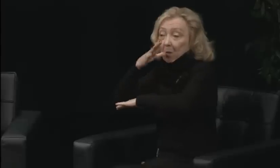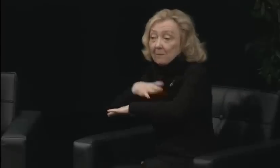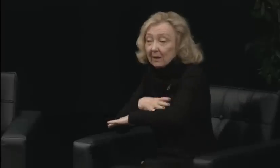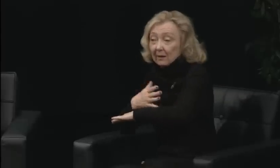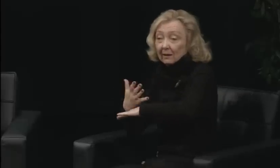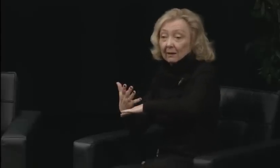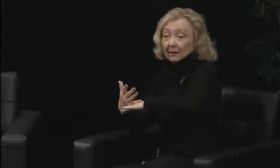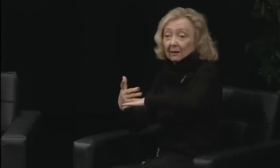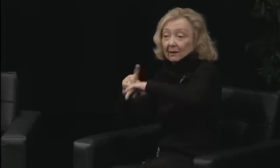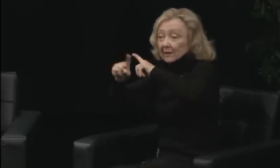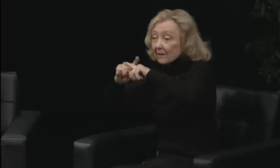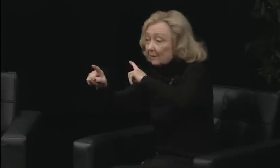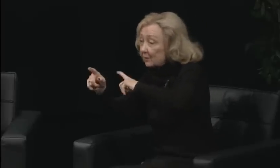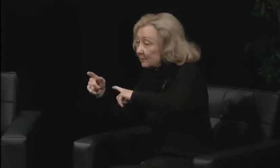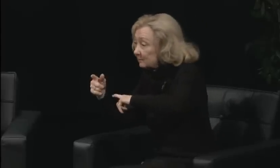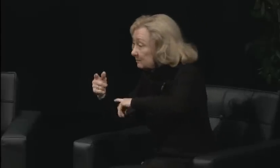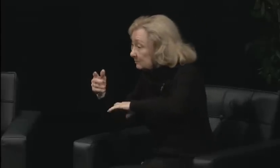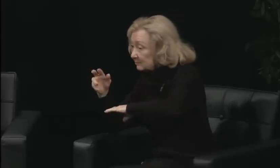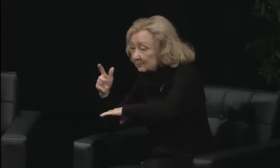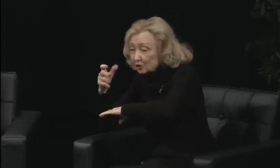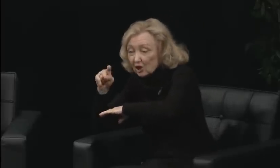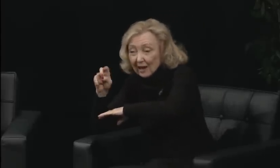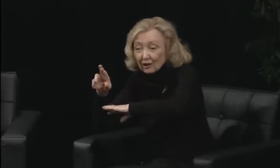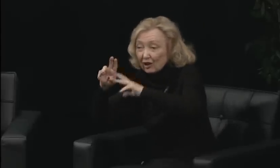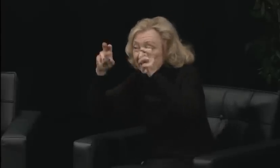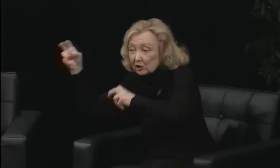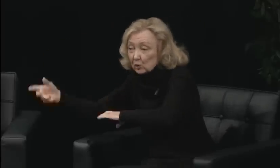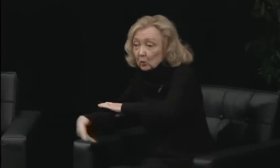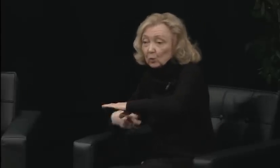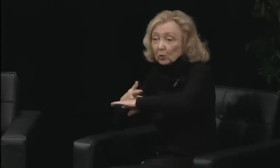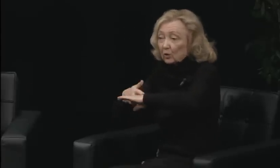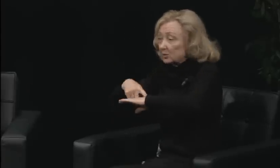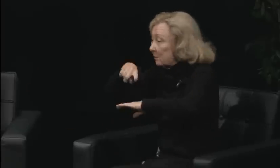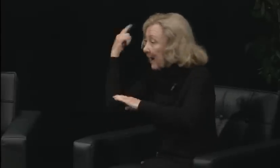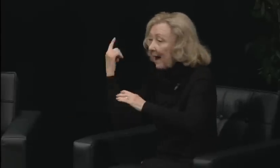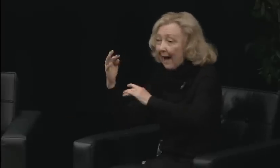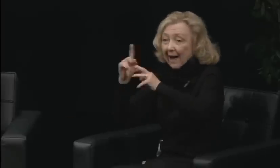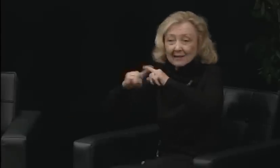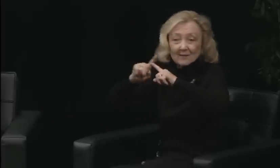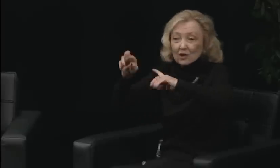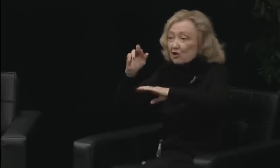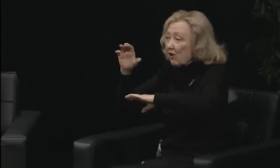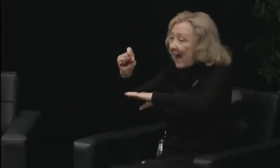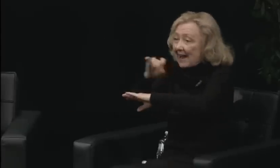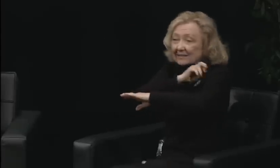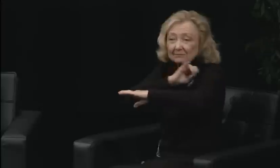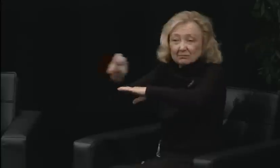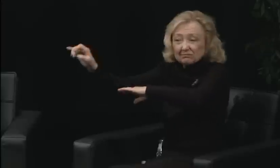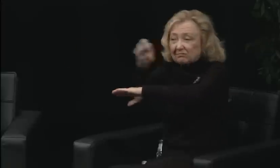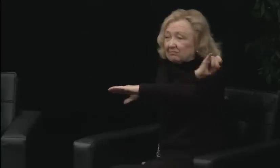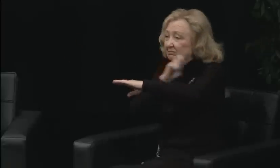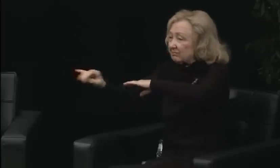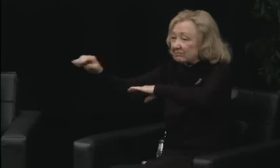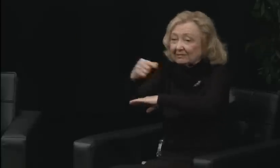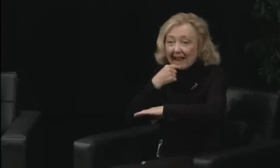That was the most thrilling moment of the entire week. Truly, I'd say it was an amazing time.